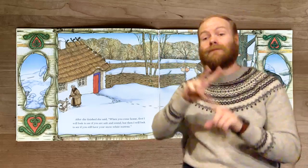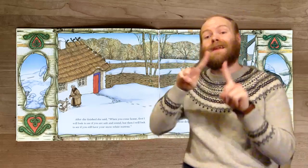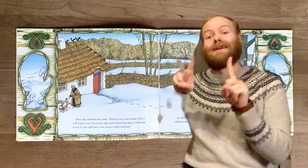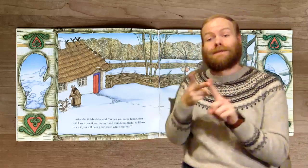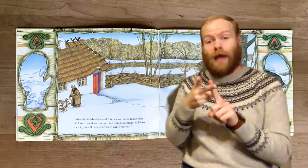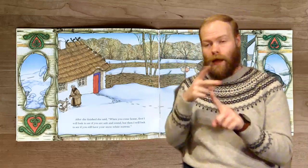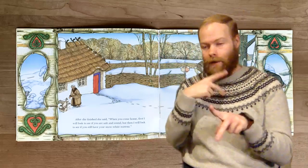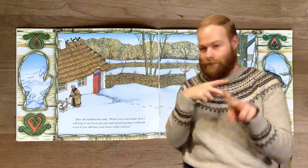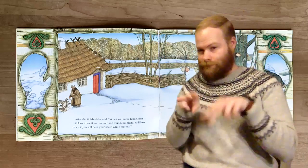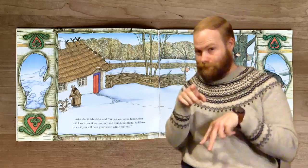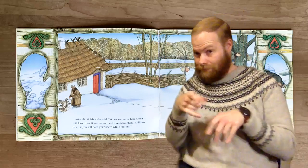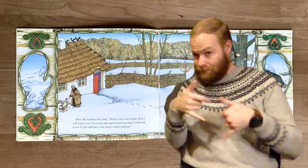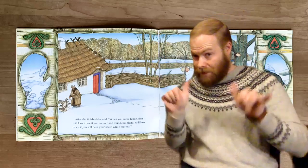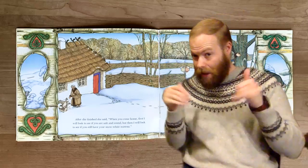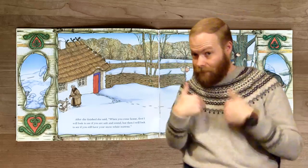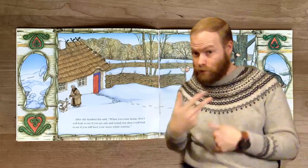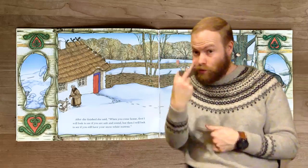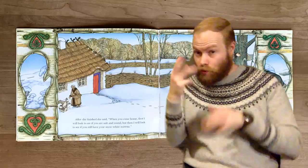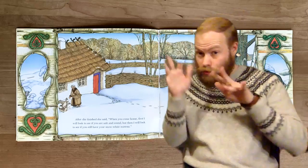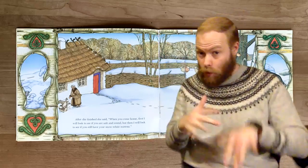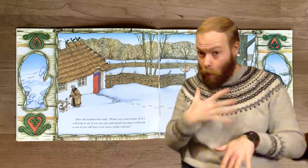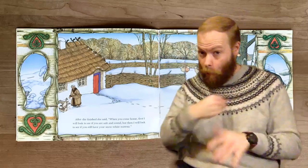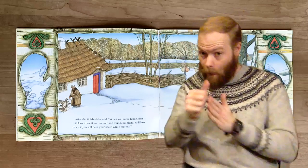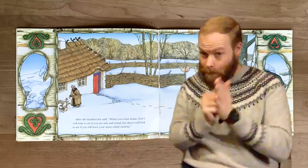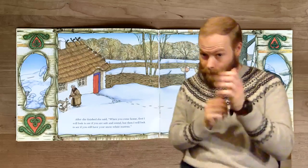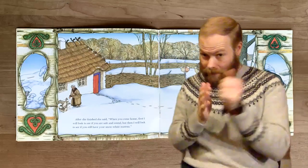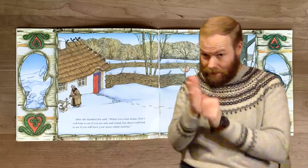but then I will look to see if you still have your snow-white mittens.”